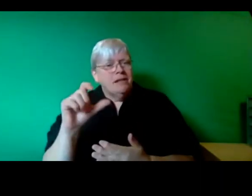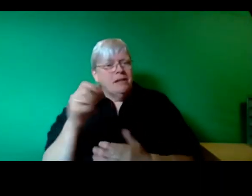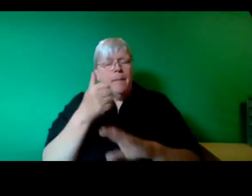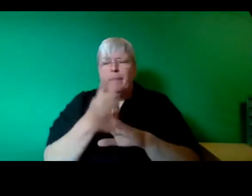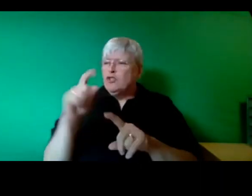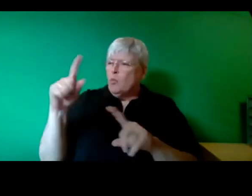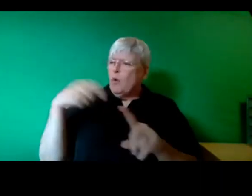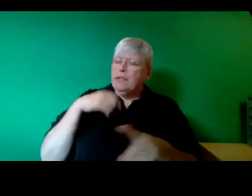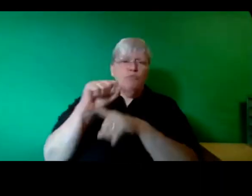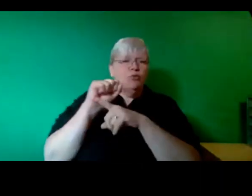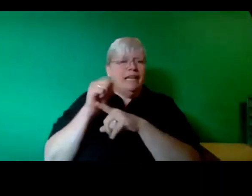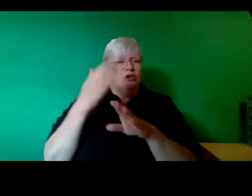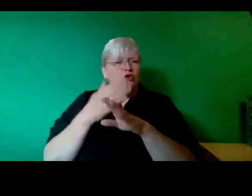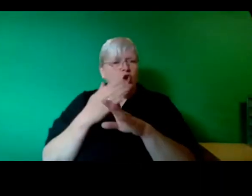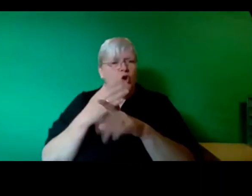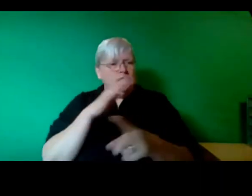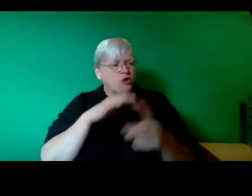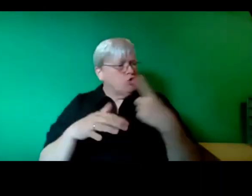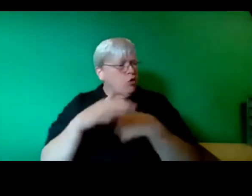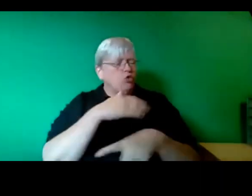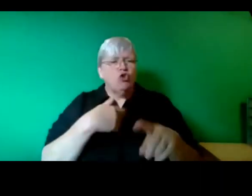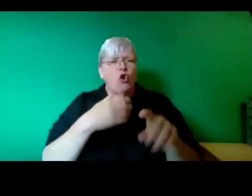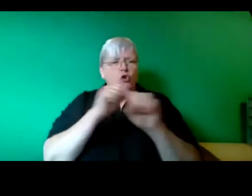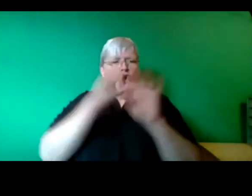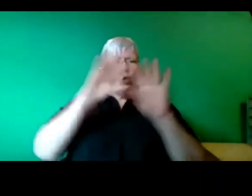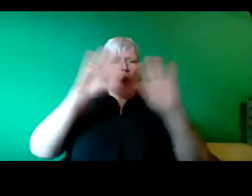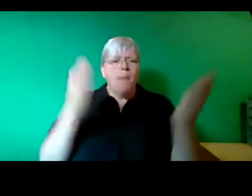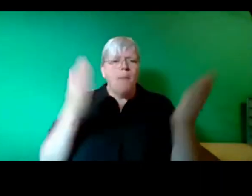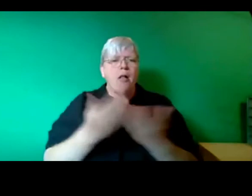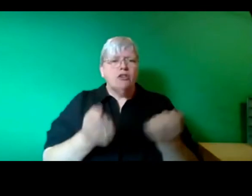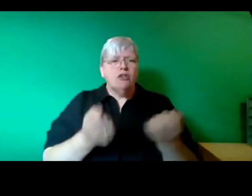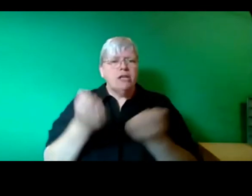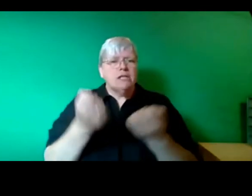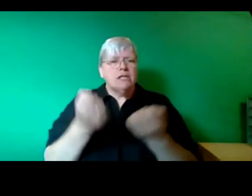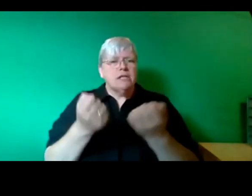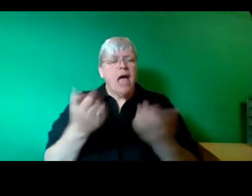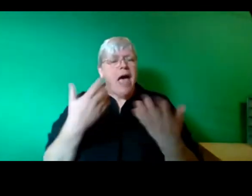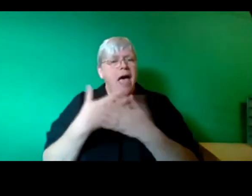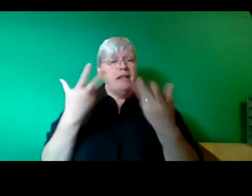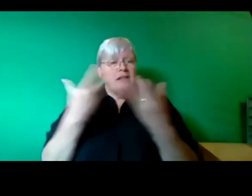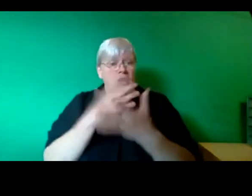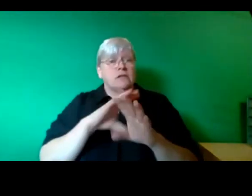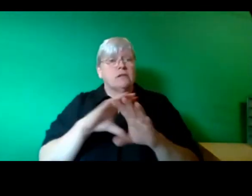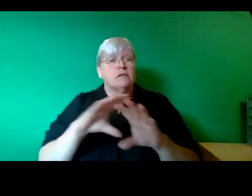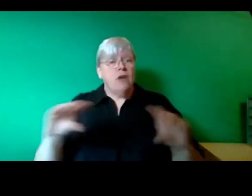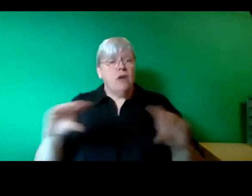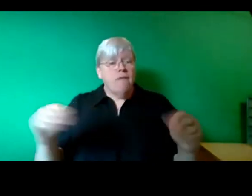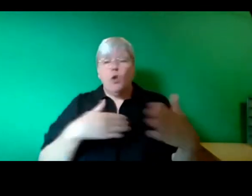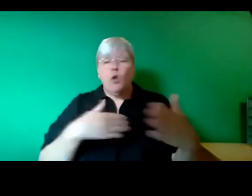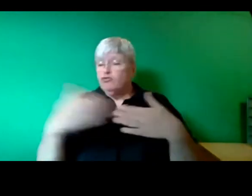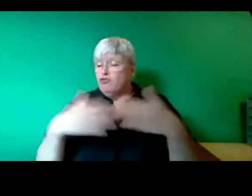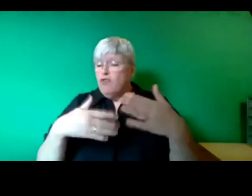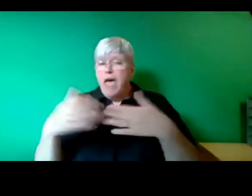social and global justice and solving or beginning to address the crises that we face.